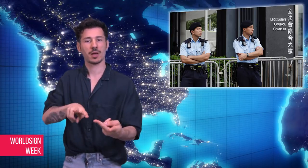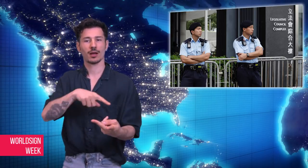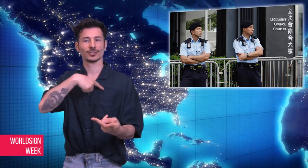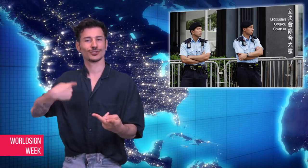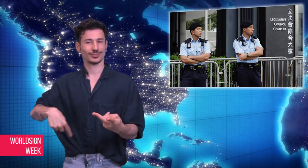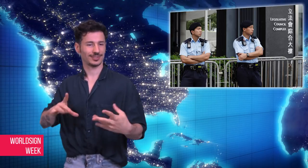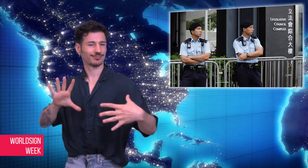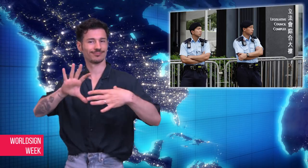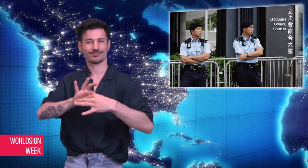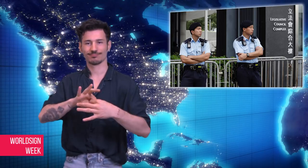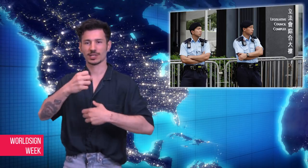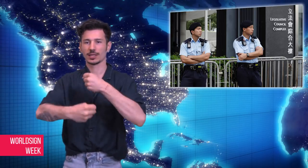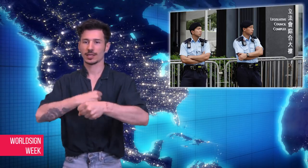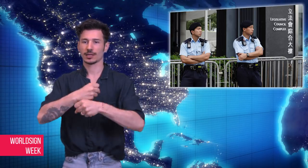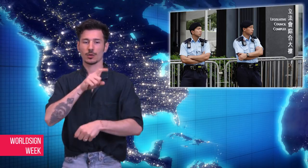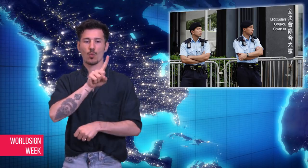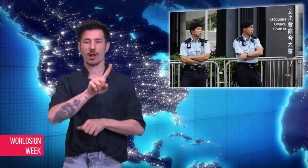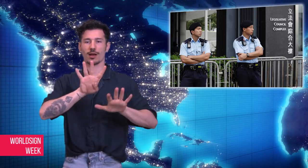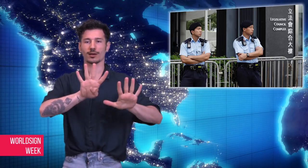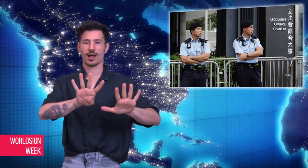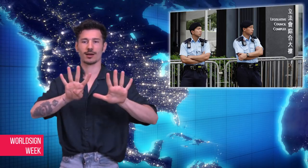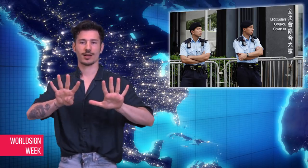returned to China in 1997.